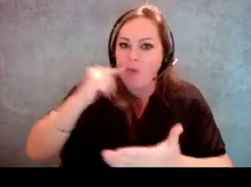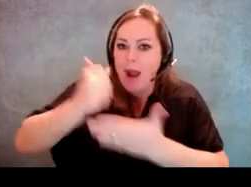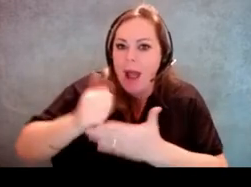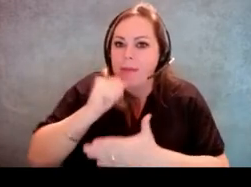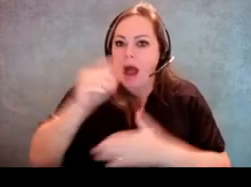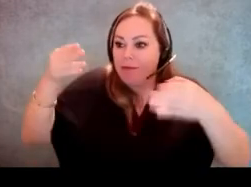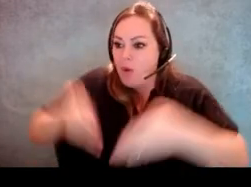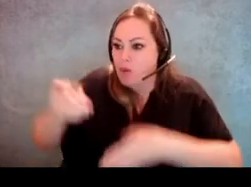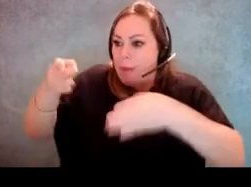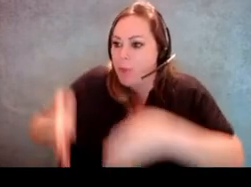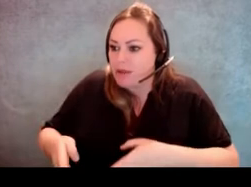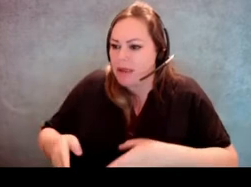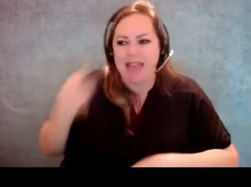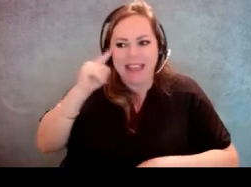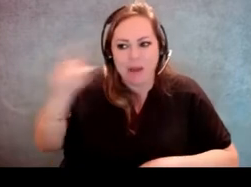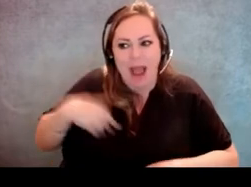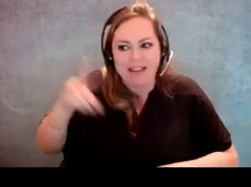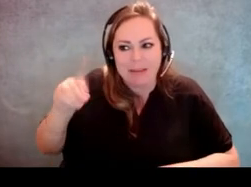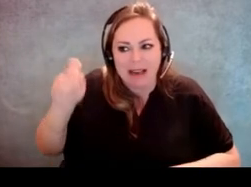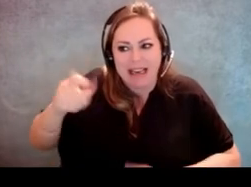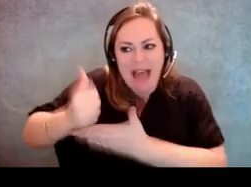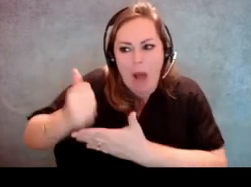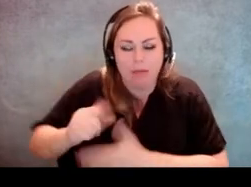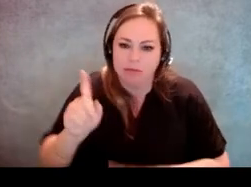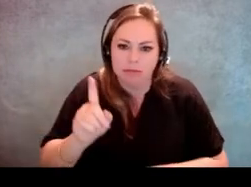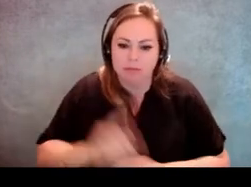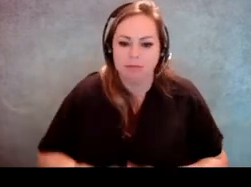they have a disability and they need some extra help. [Jeff Miller] Good point.